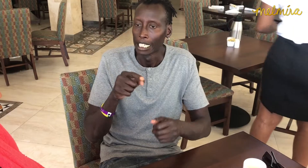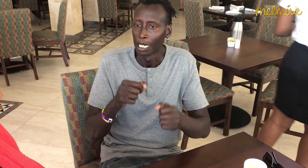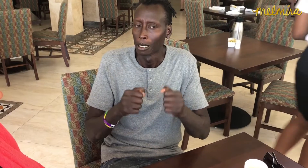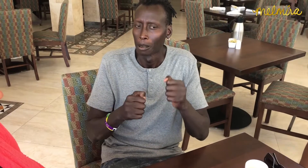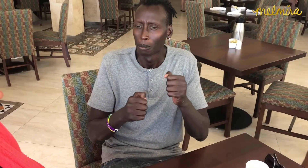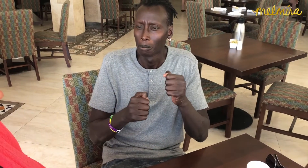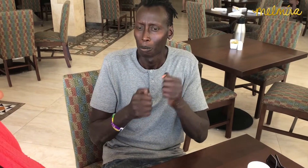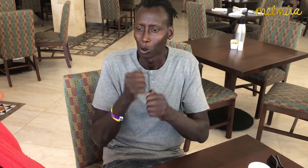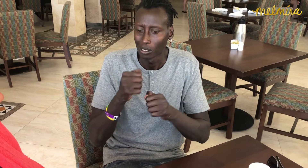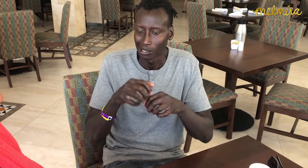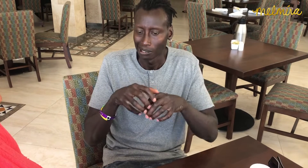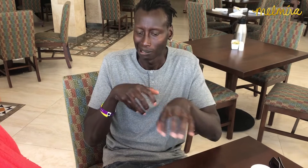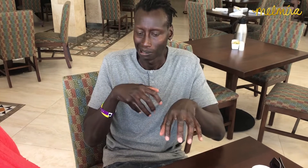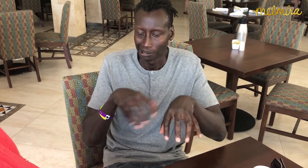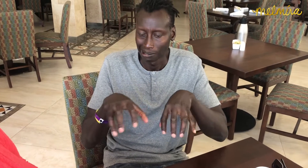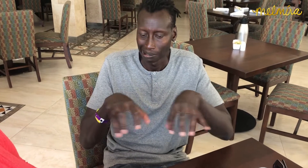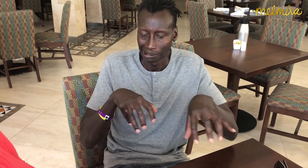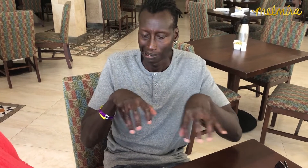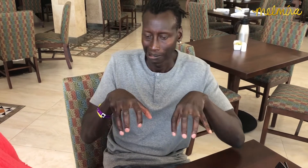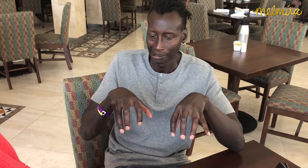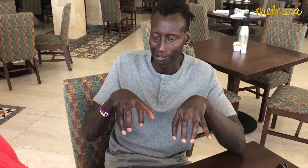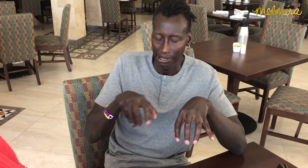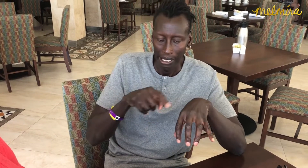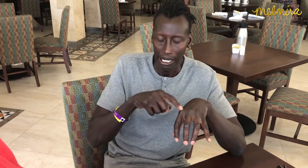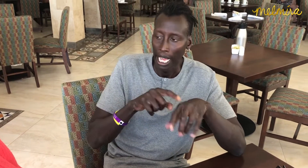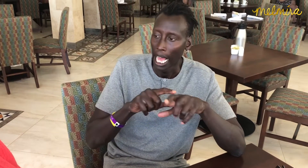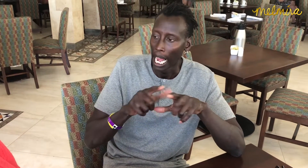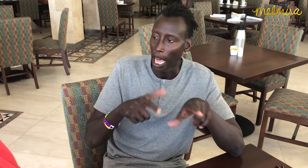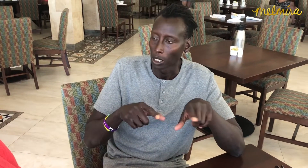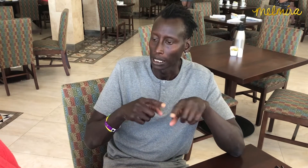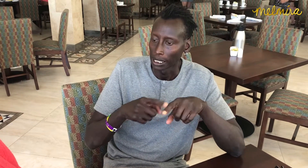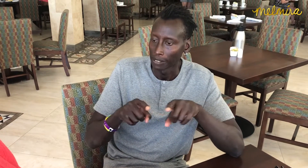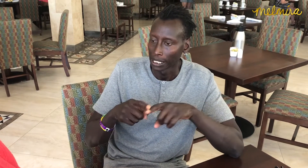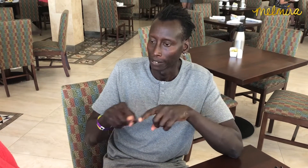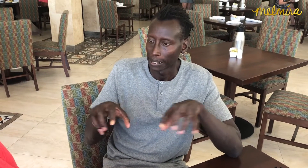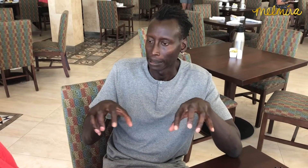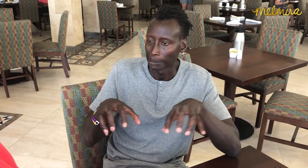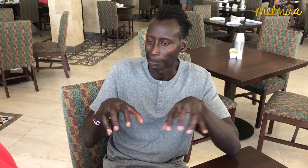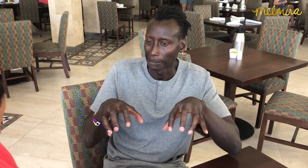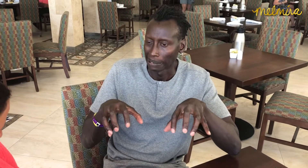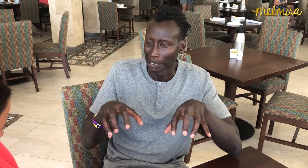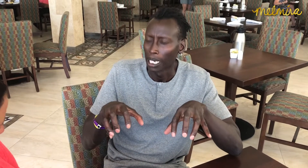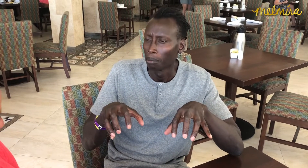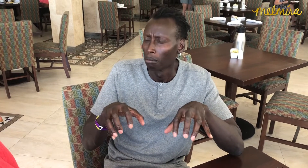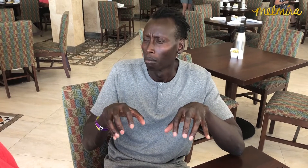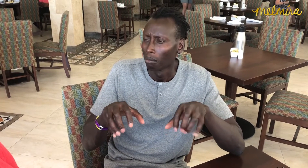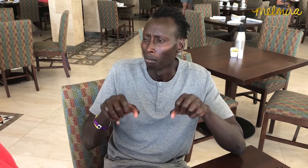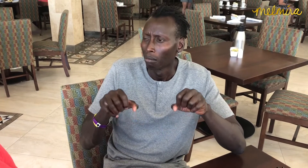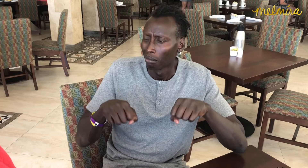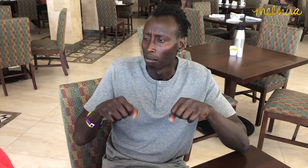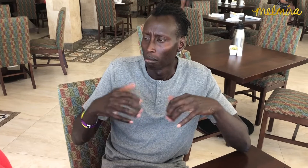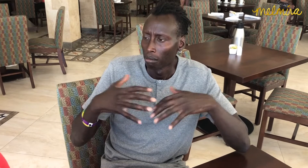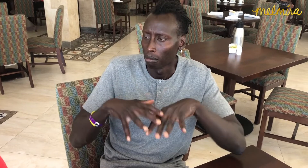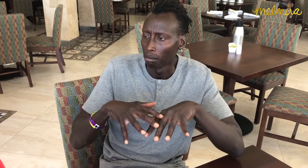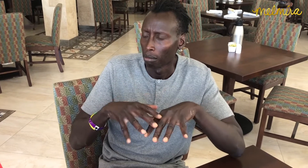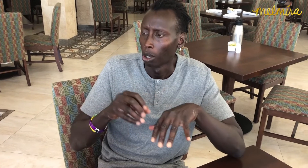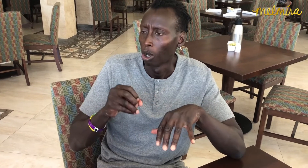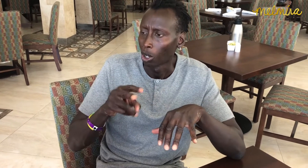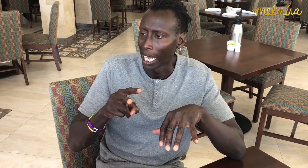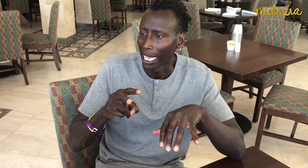Those divisions are commonly caused by language barrier, but we can manage to coexist.